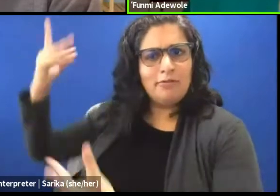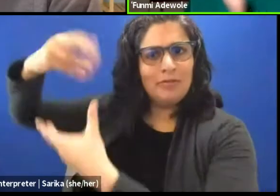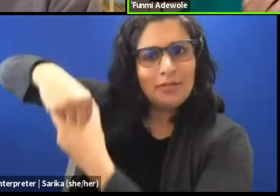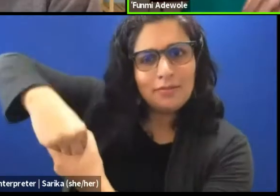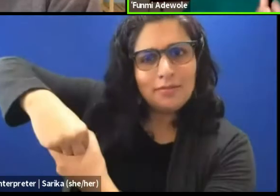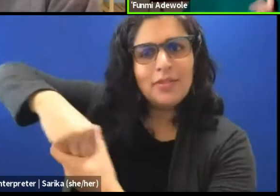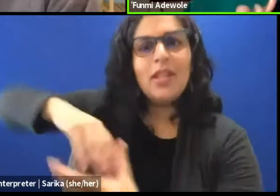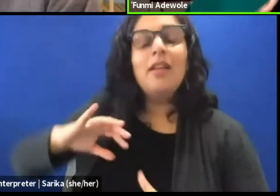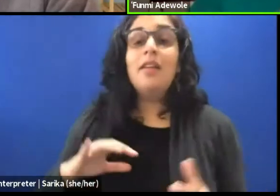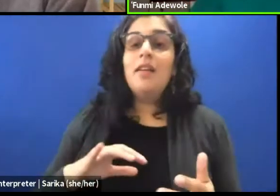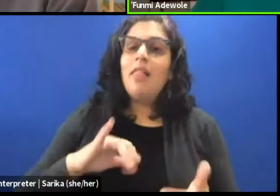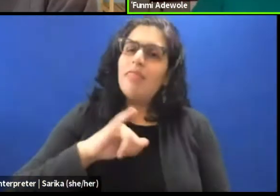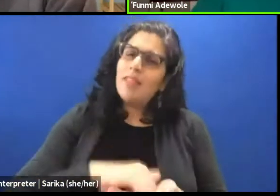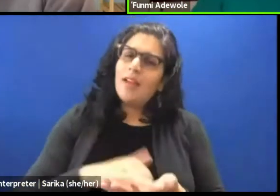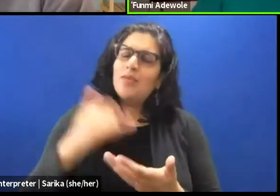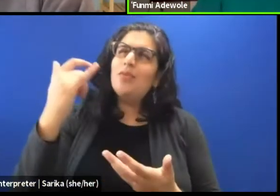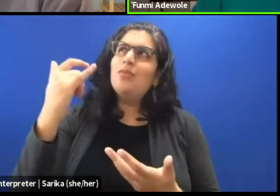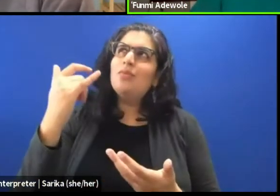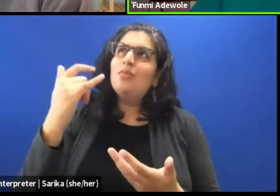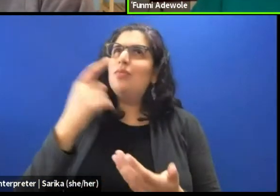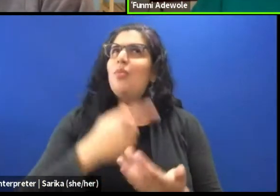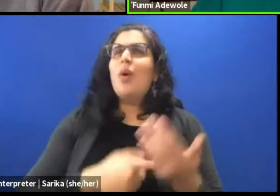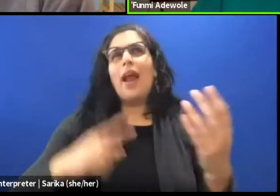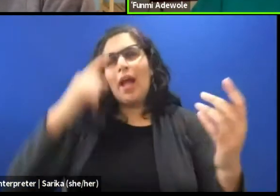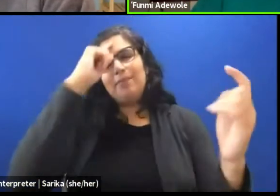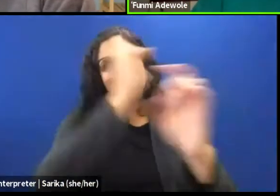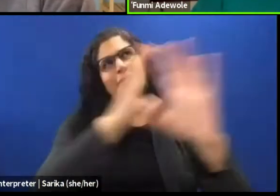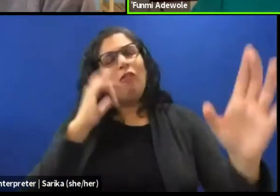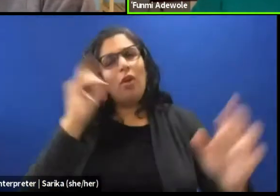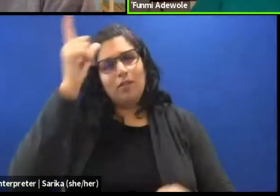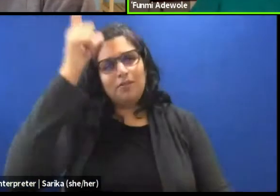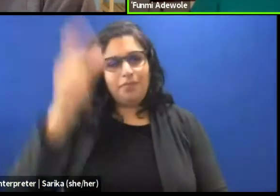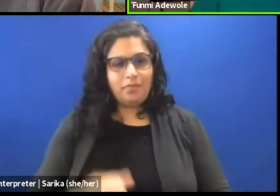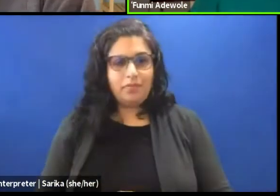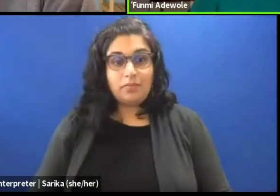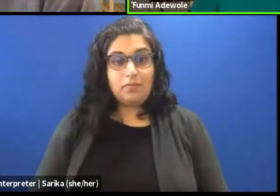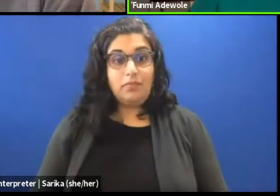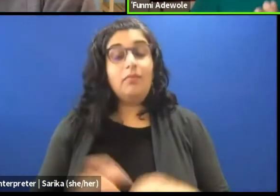So that is why I am sort of thinking about the logic. I think sometimes the logic is very poetical,